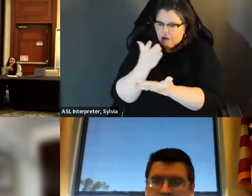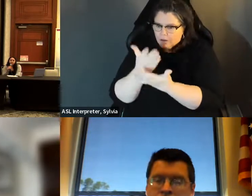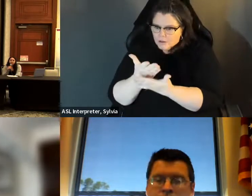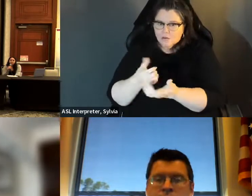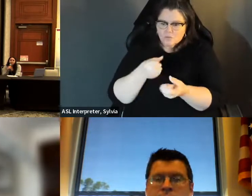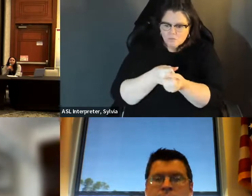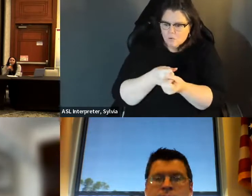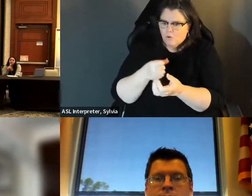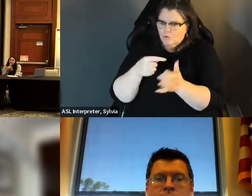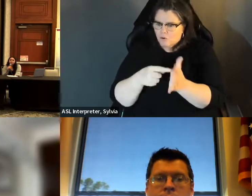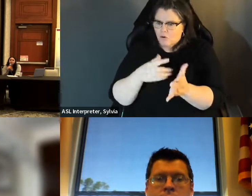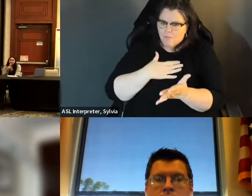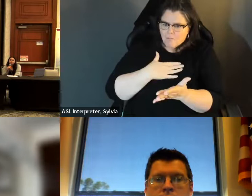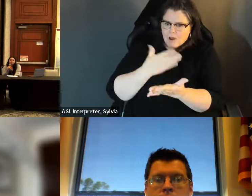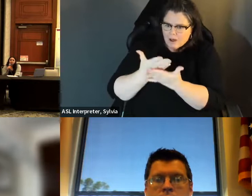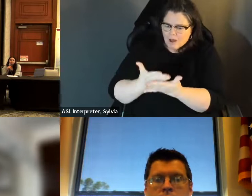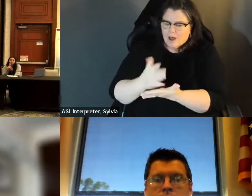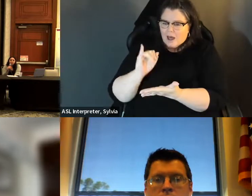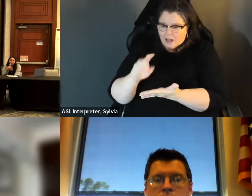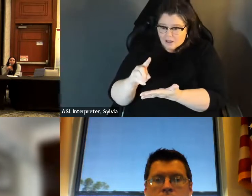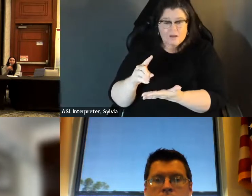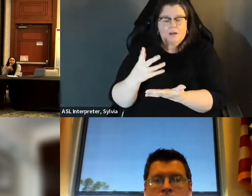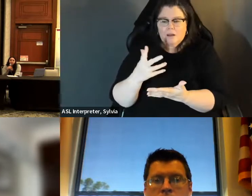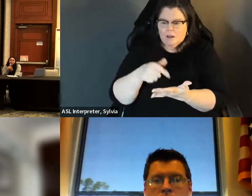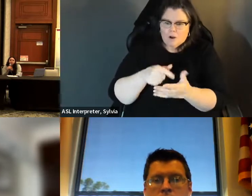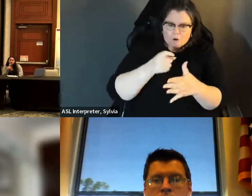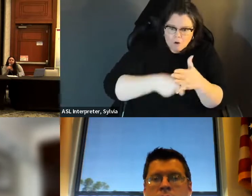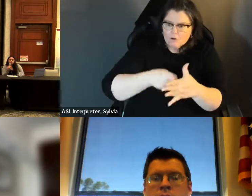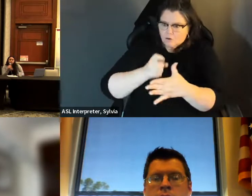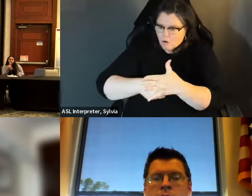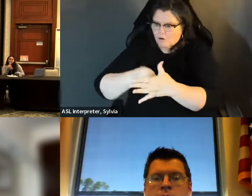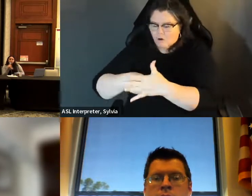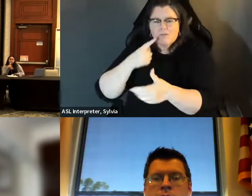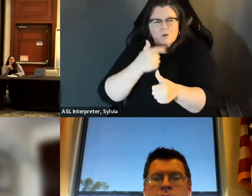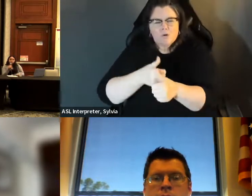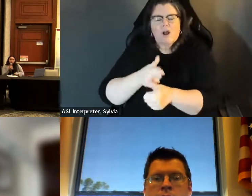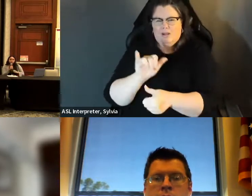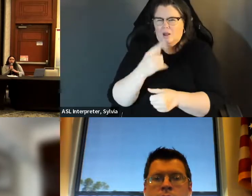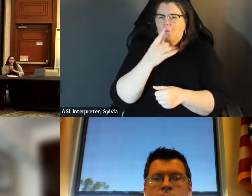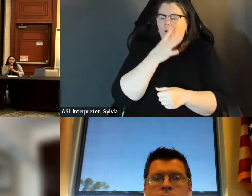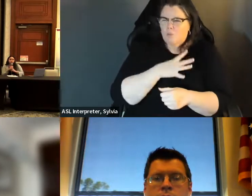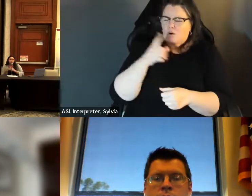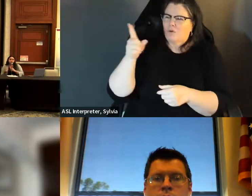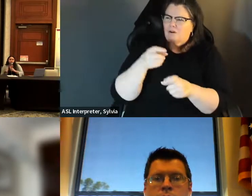But really it's a trick question, because the supporting documents that you need each can be about $50 on average. need each can be about $50, an . So there was one woman And so there was one woman that I was as in Pennsylvania who really needed her Id.